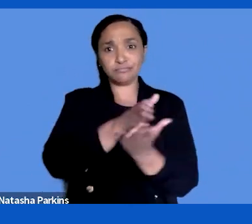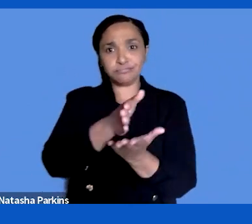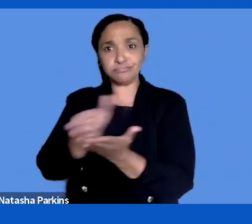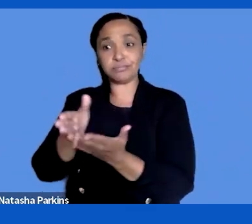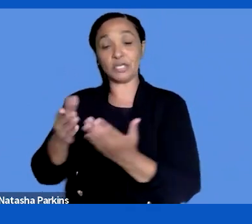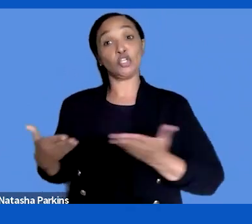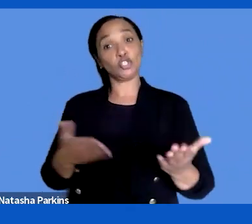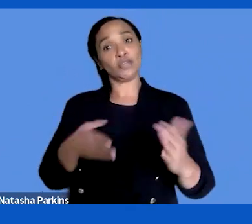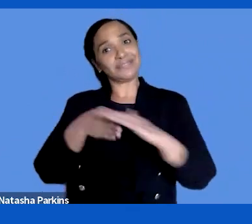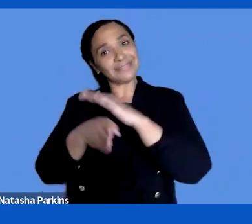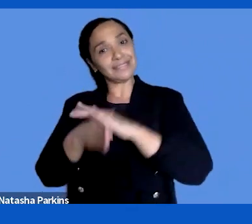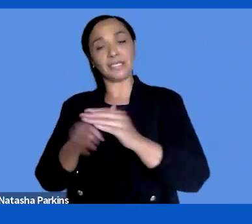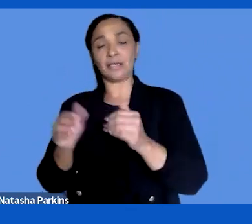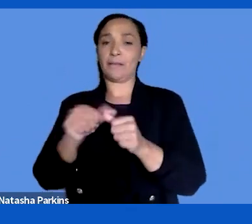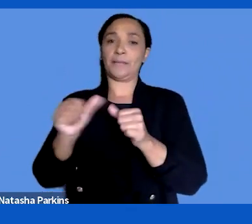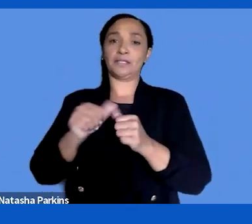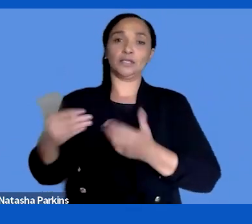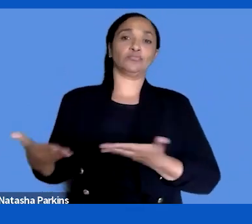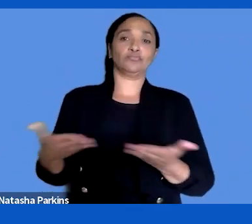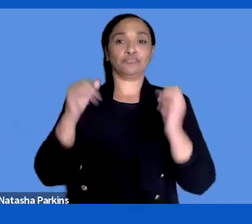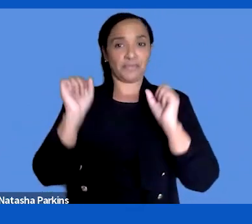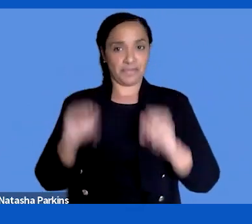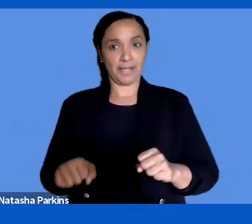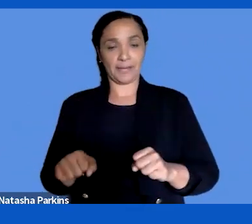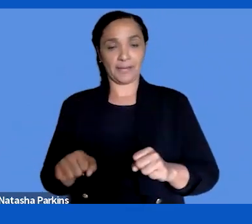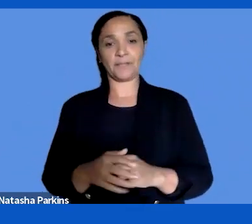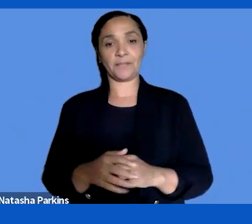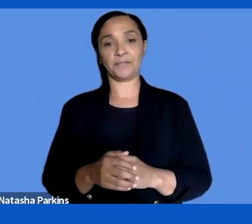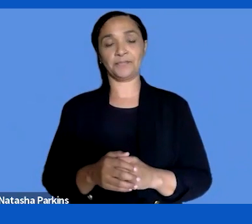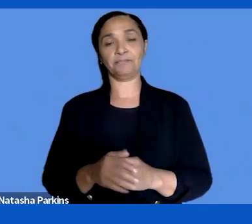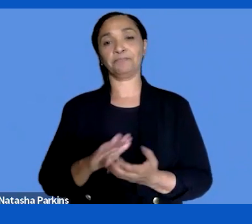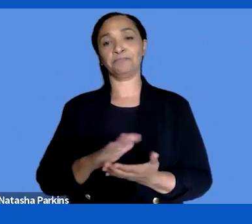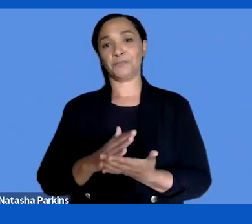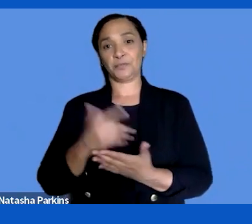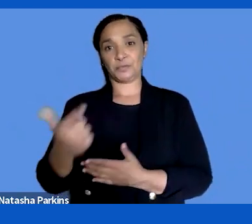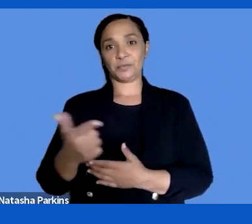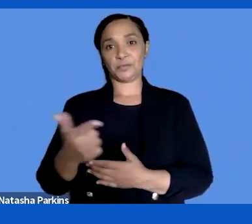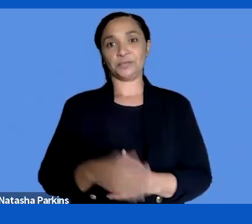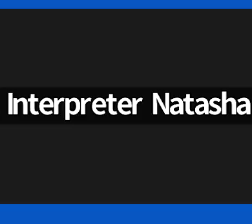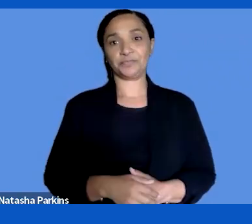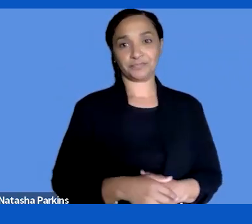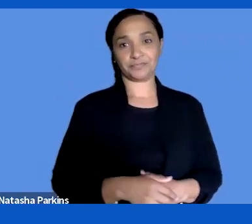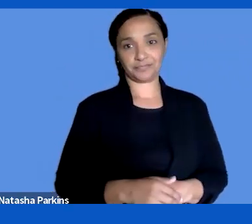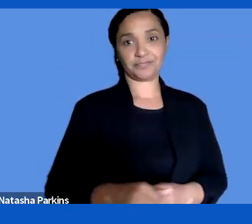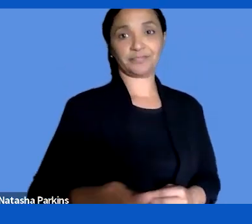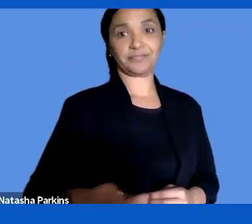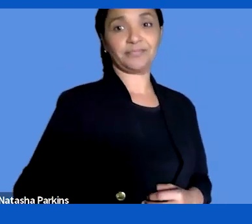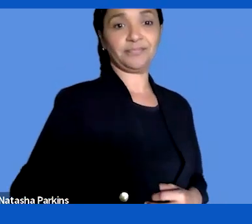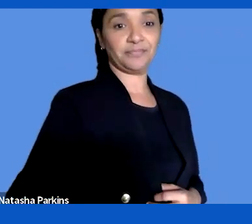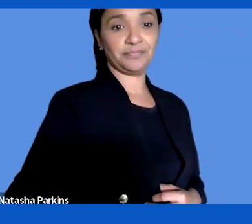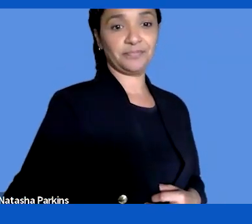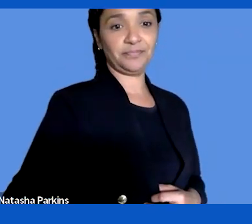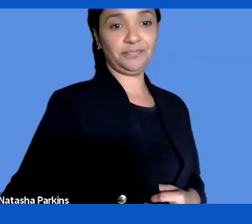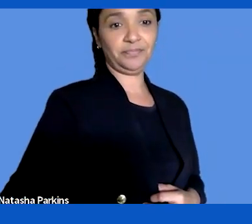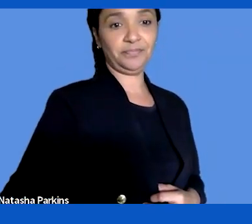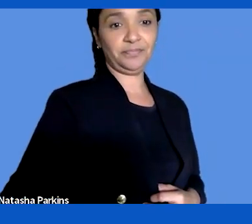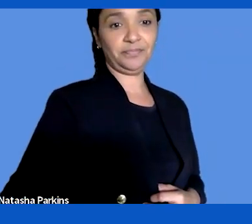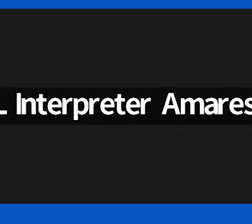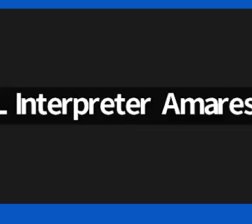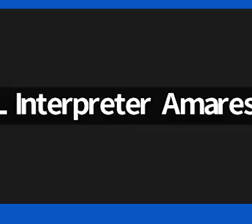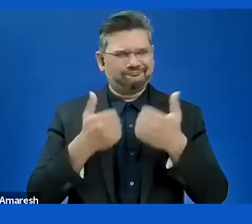use and better experience for everyone. >> SUSANNA LAURIN: Cato Lie you responded